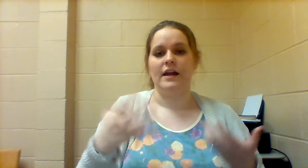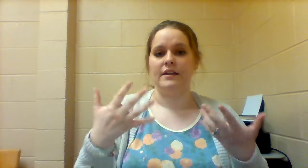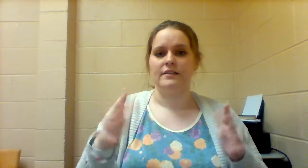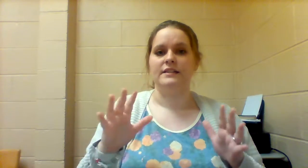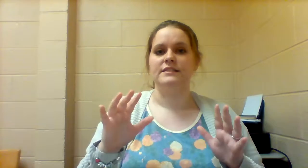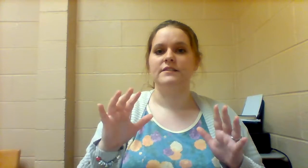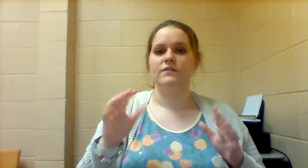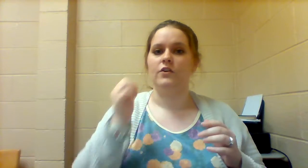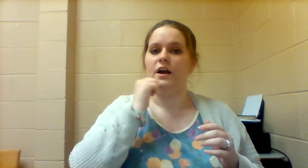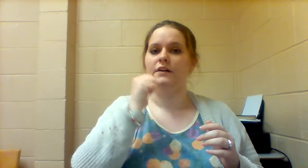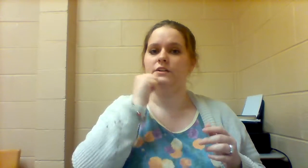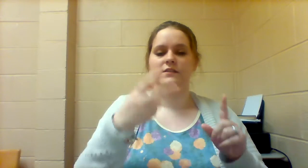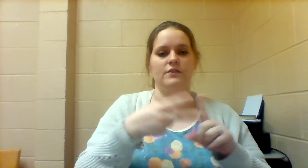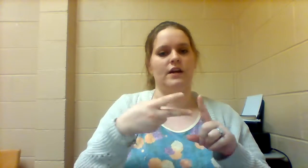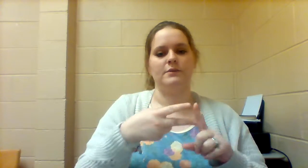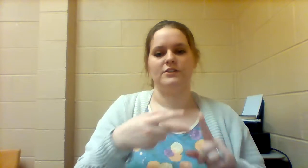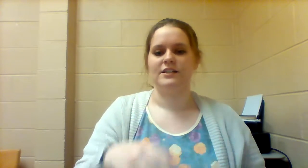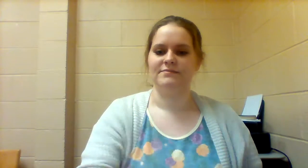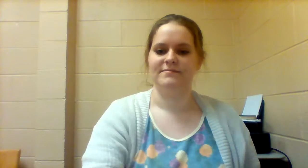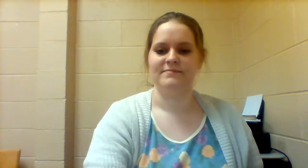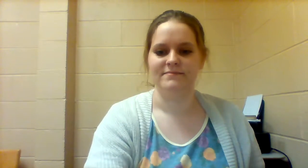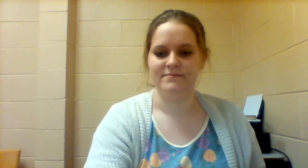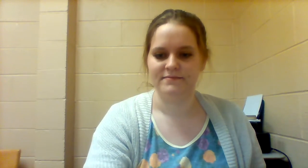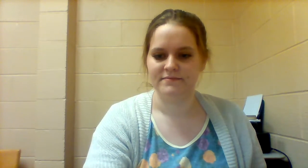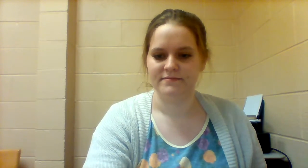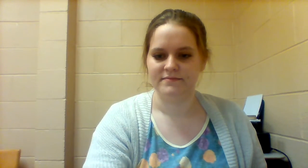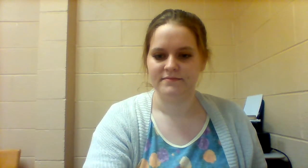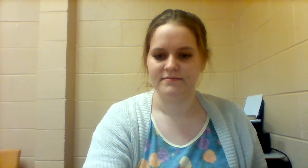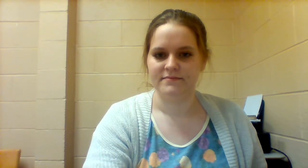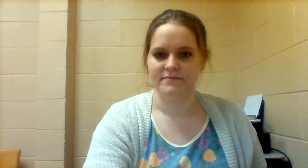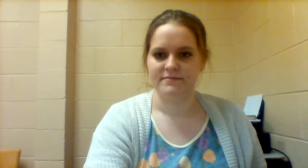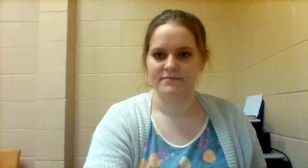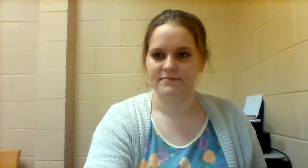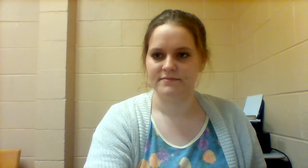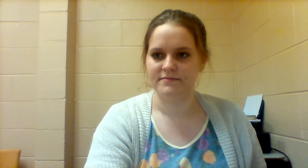And that's it for everyday vocabulary